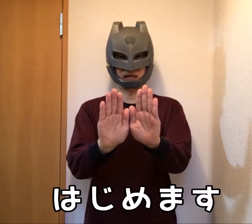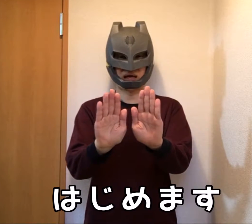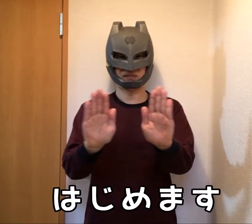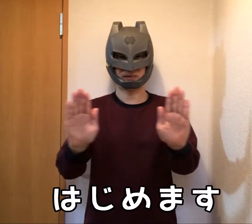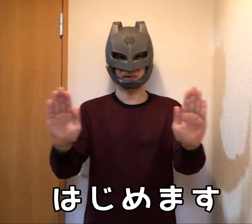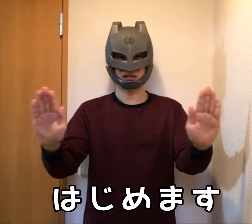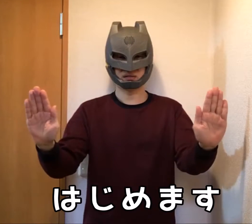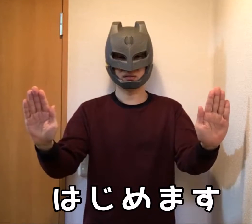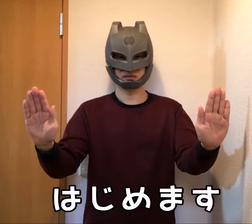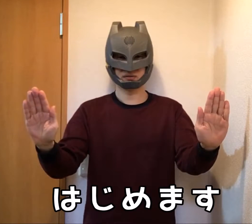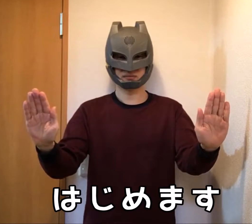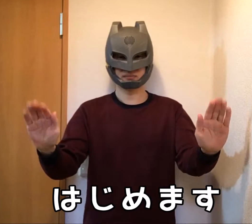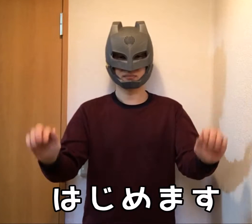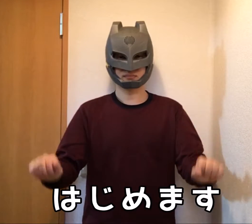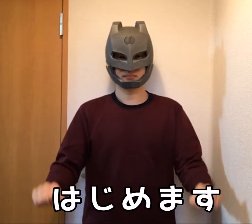Let's start